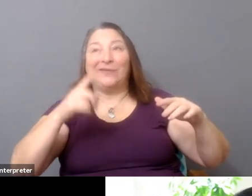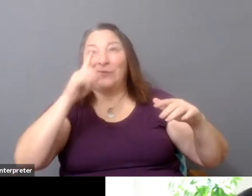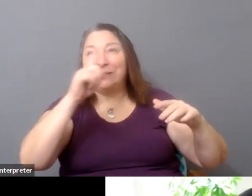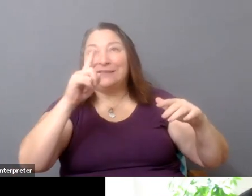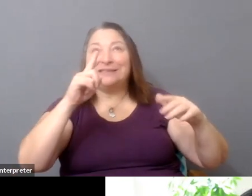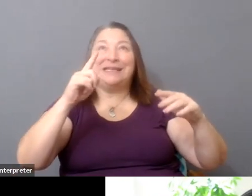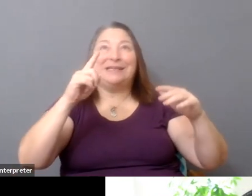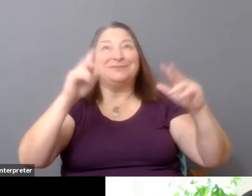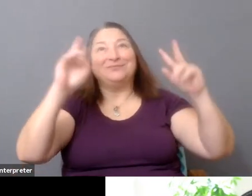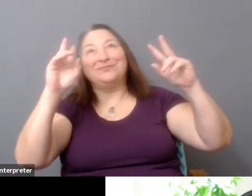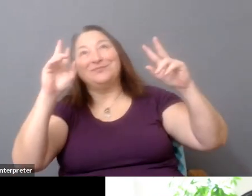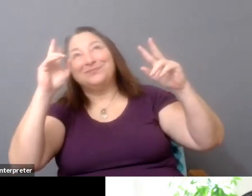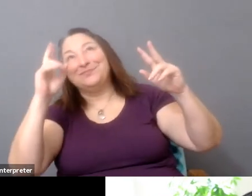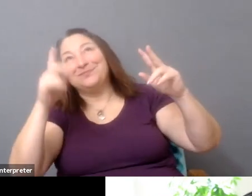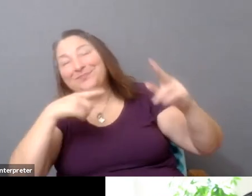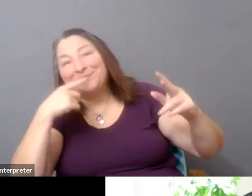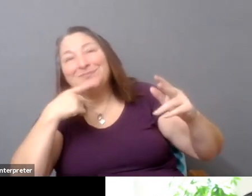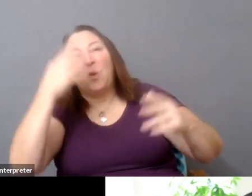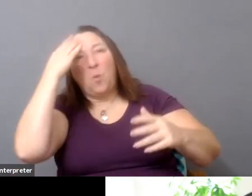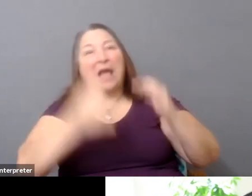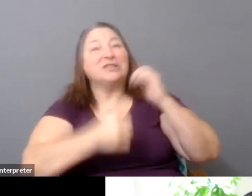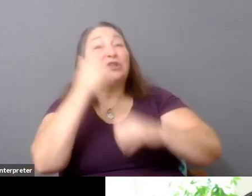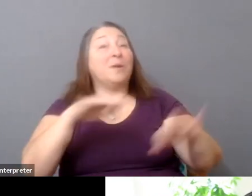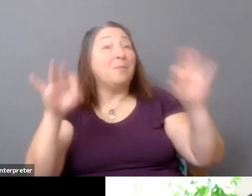and I'm going to do that here because distribution--